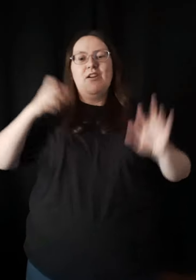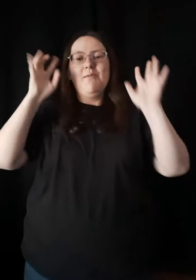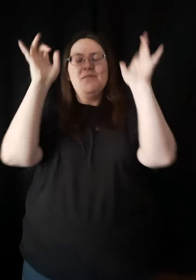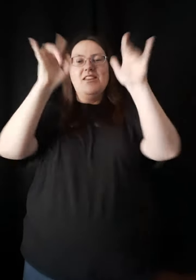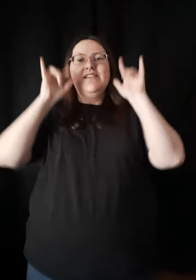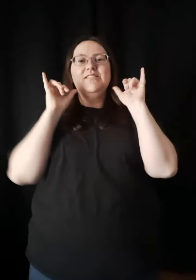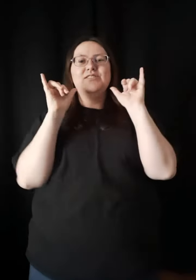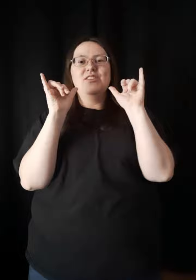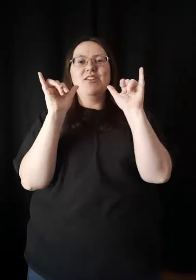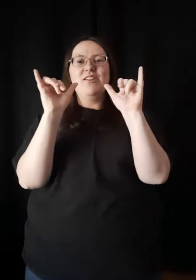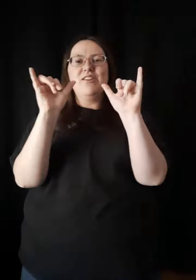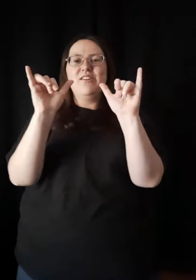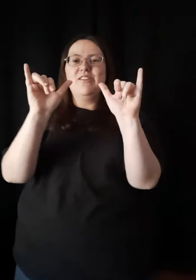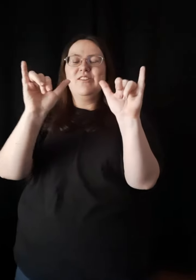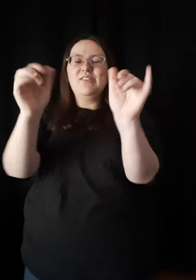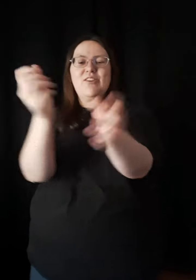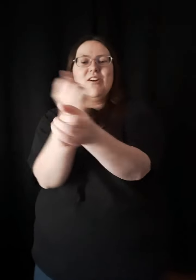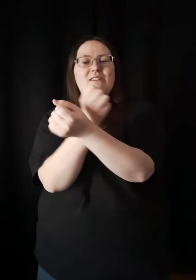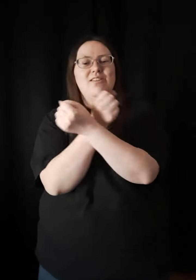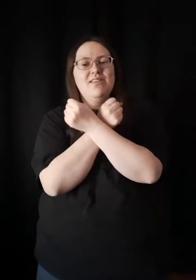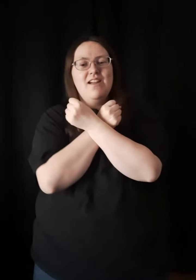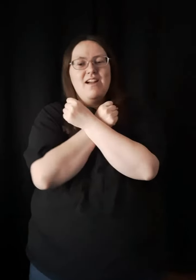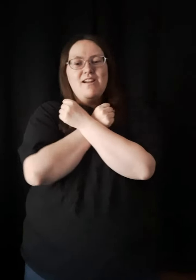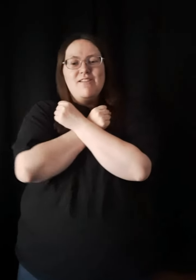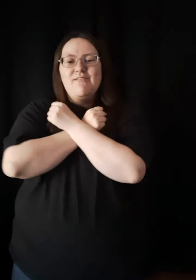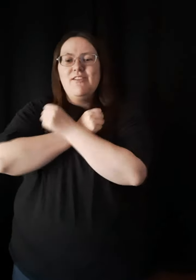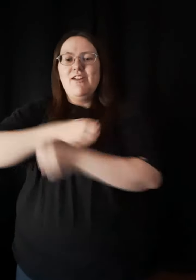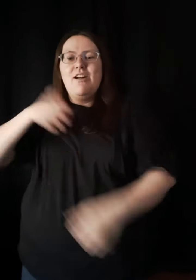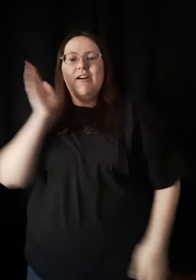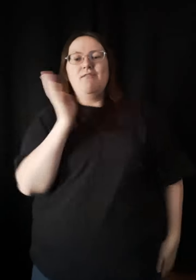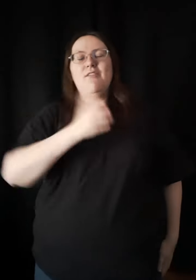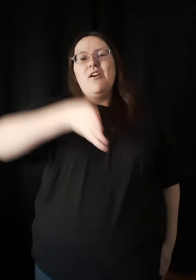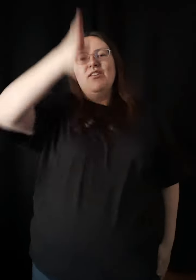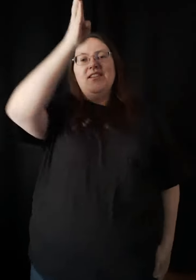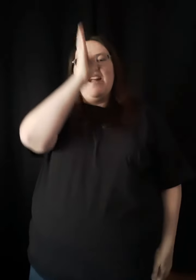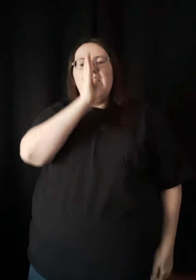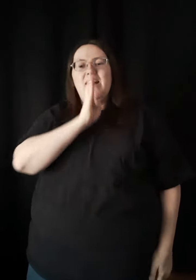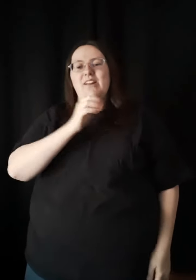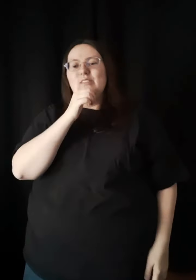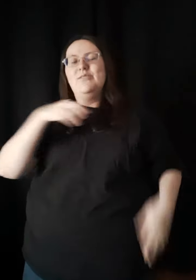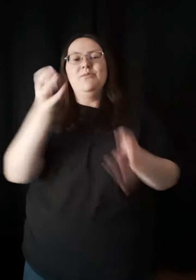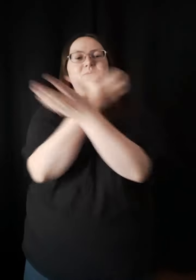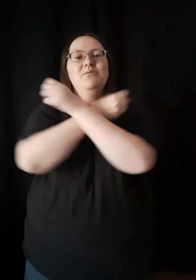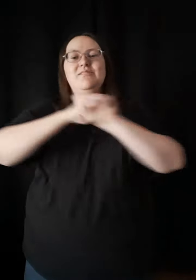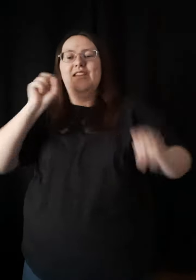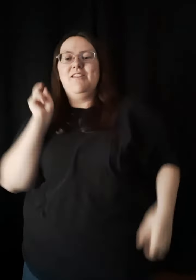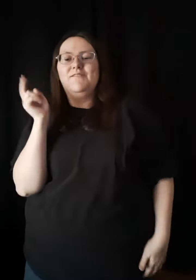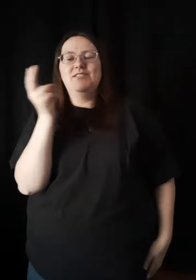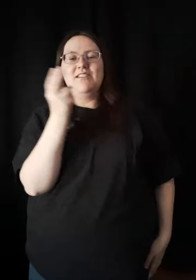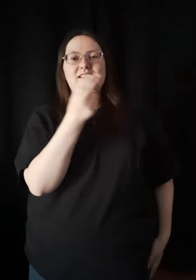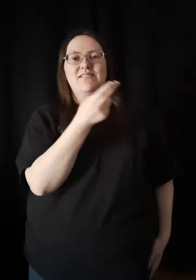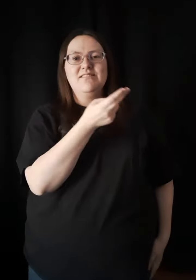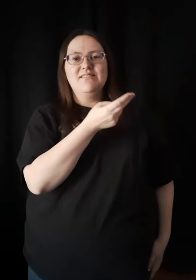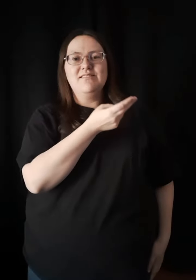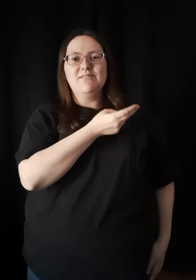From the eternal love Of our God who saves us